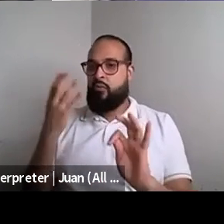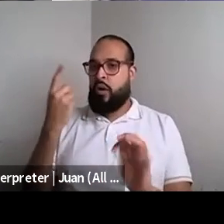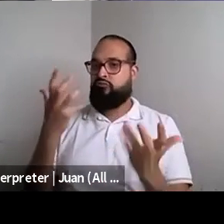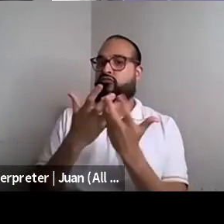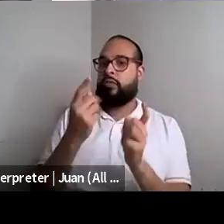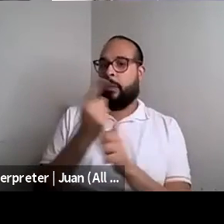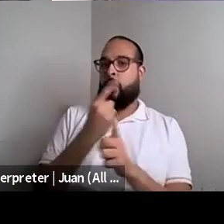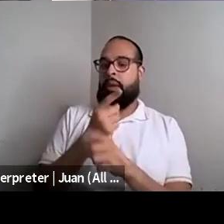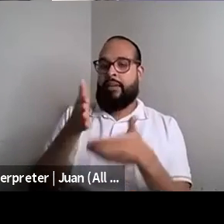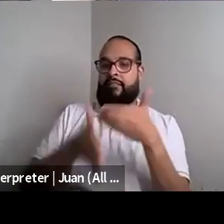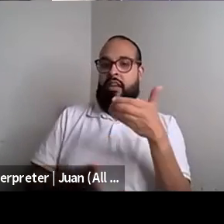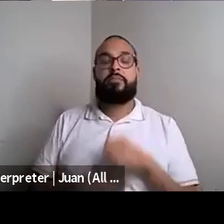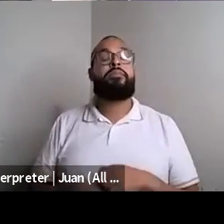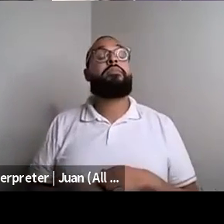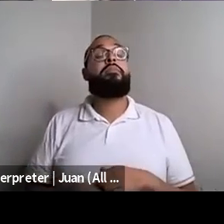Kenyon Farrow (he/him/his): What opportunities, would you like to see